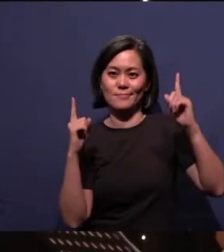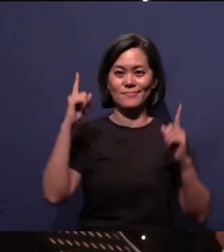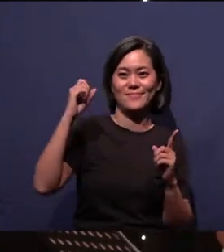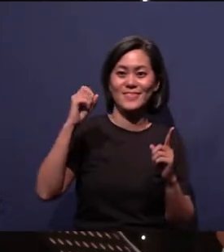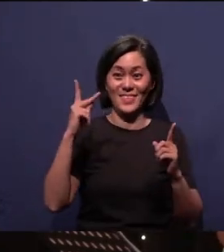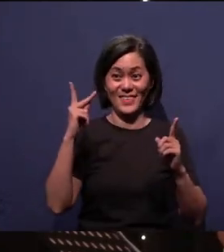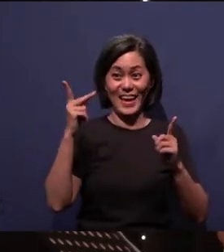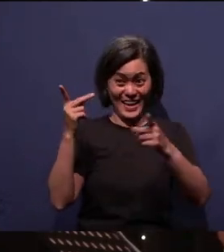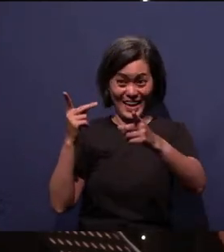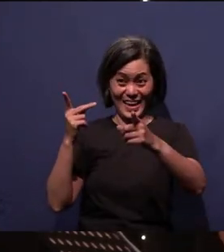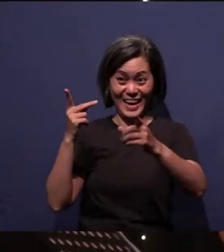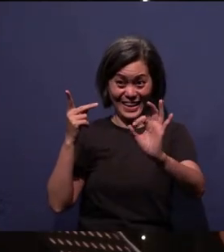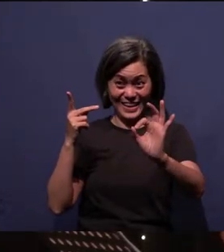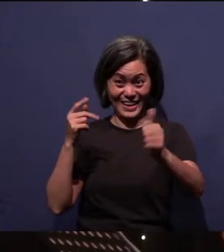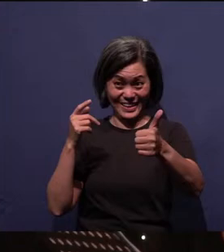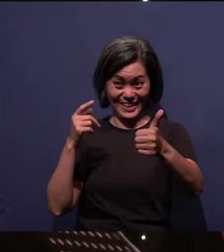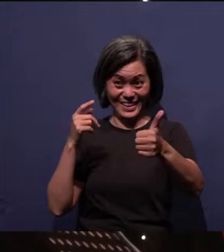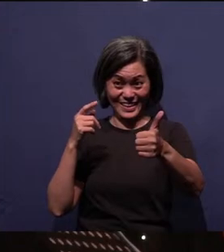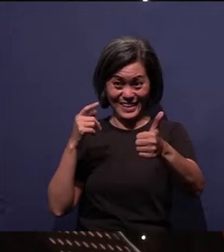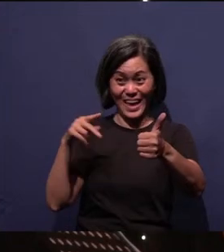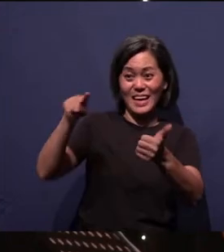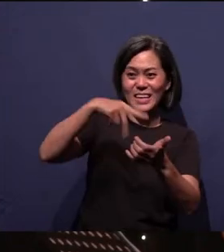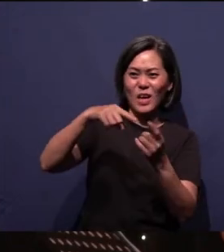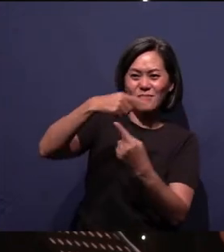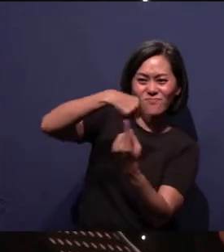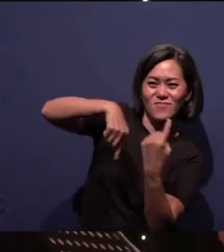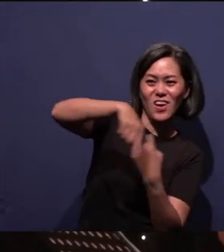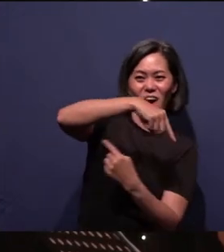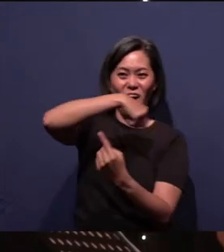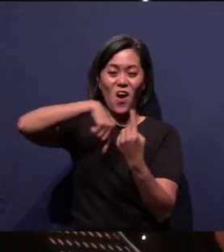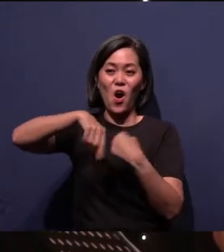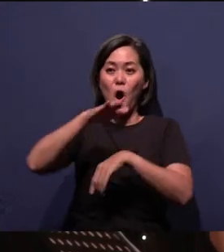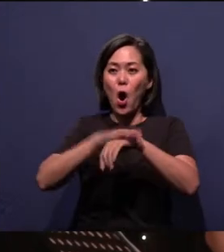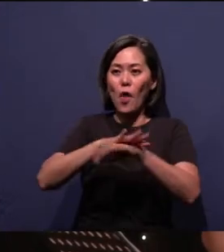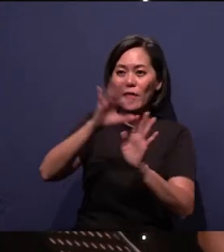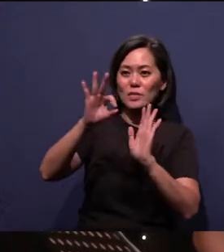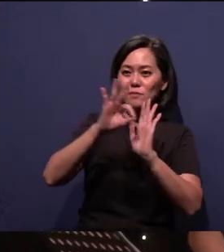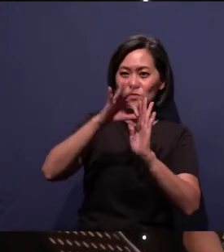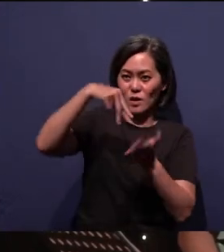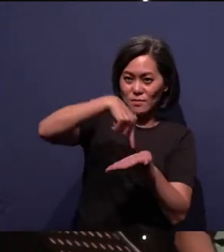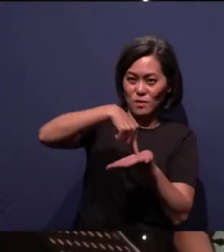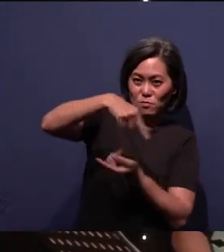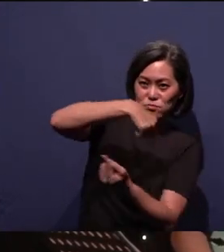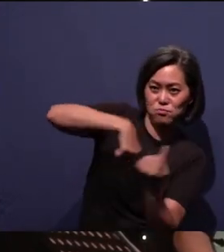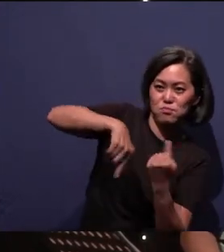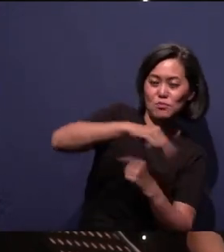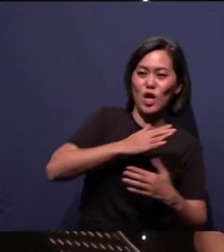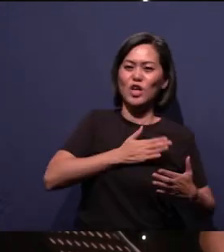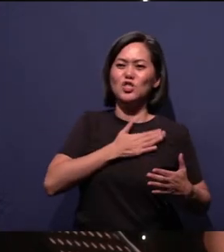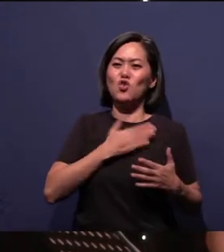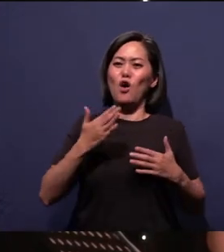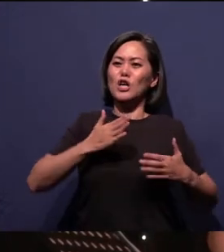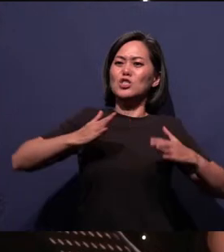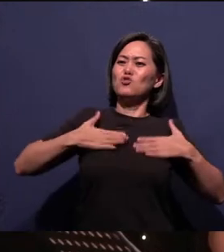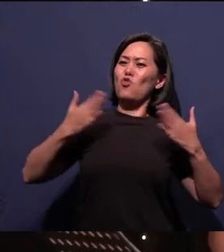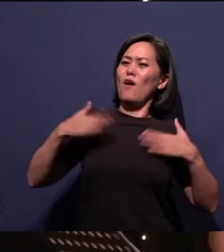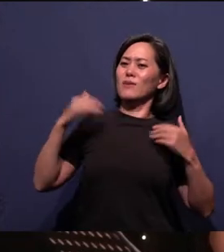you can just dance like that, yeah, okay, just turn around or just dance on the spot, you know, make a joyful movement to the Lord today, okay.